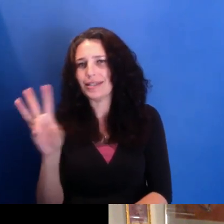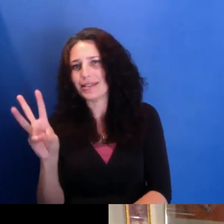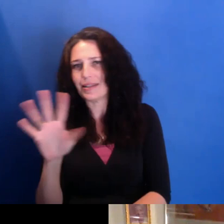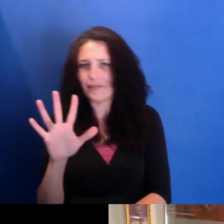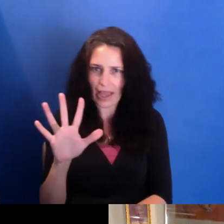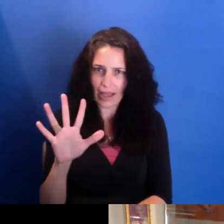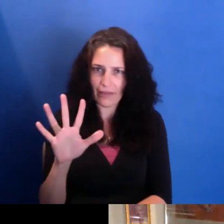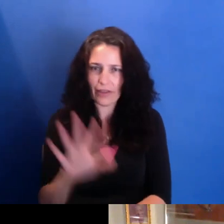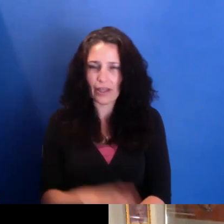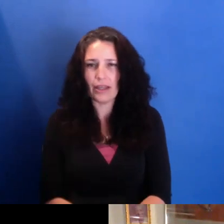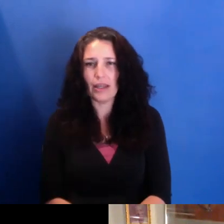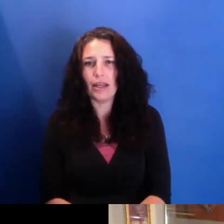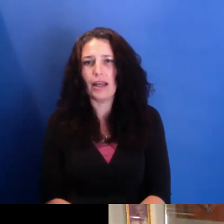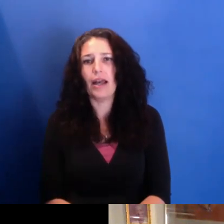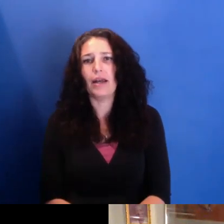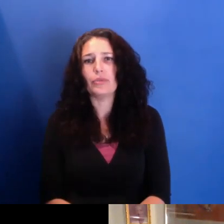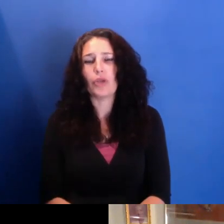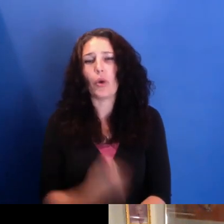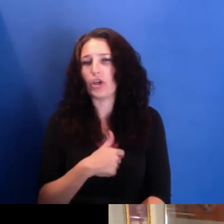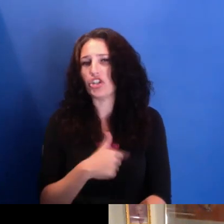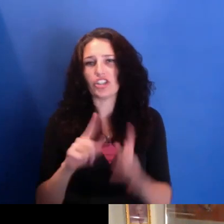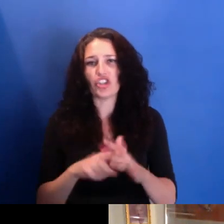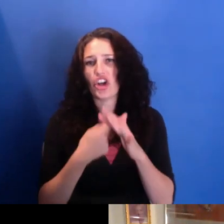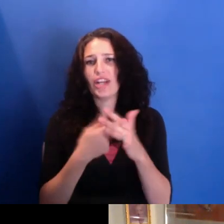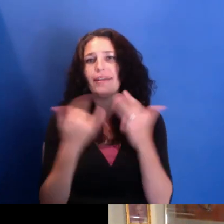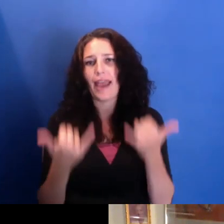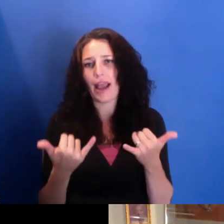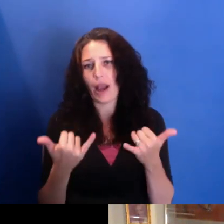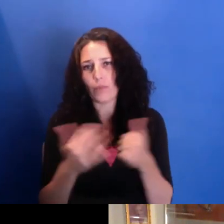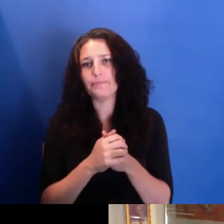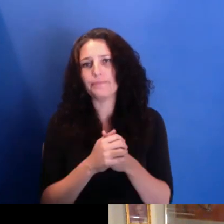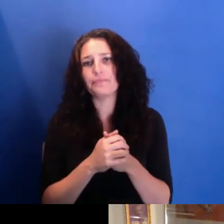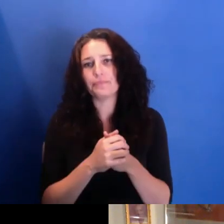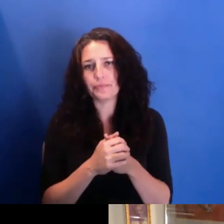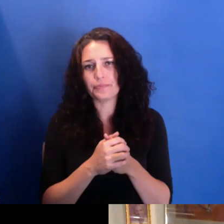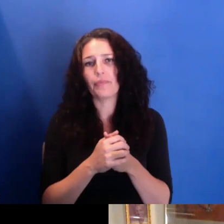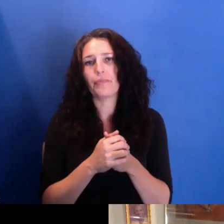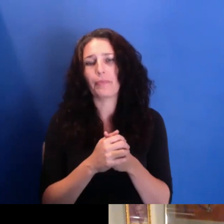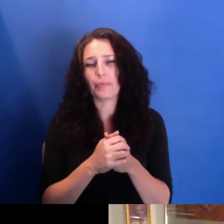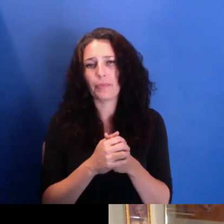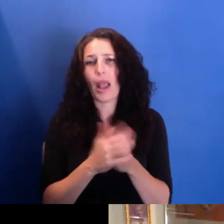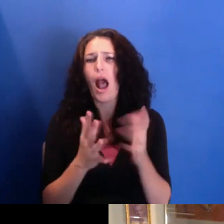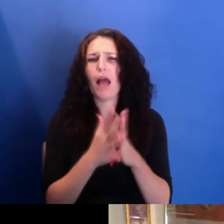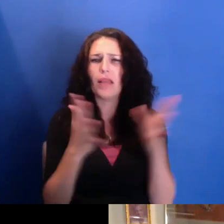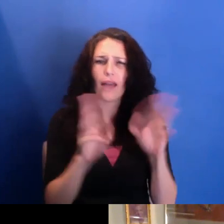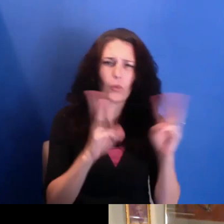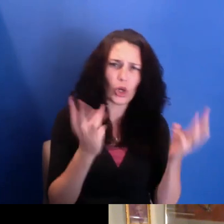So-- and a lot of workshops. You know, we have about-- many of them have drifted online, and screenings.